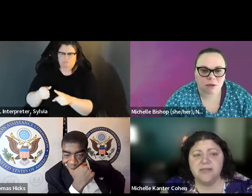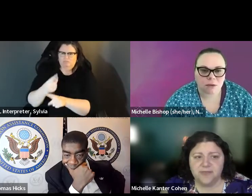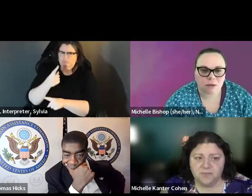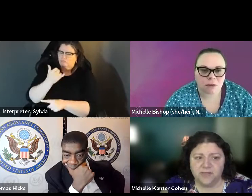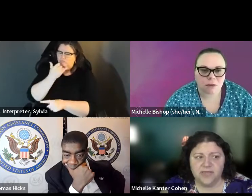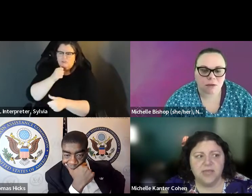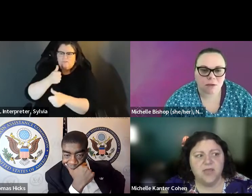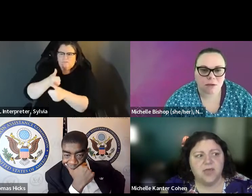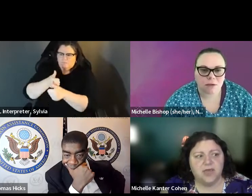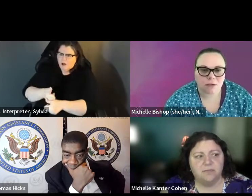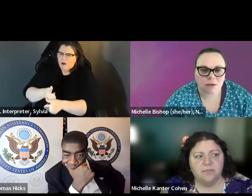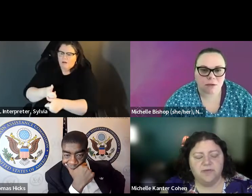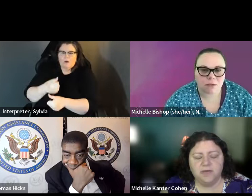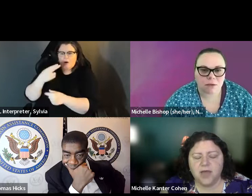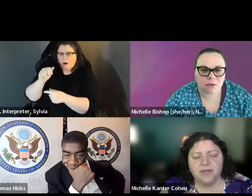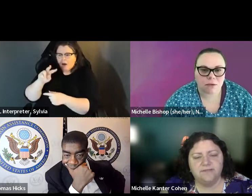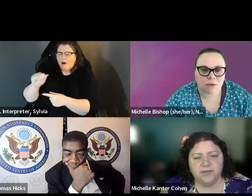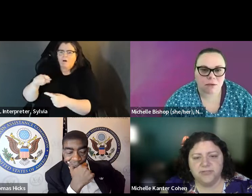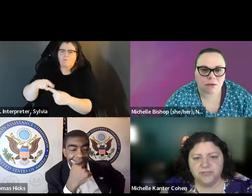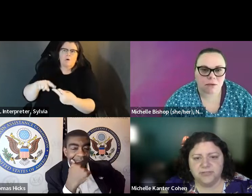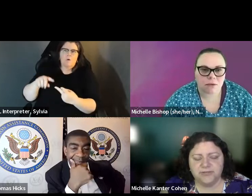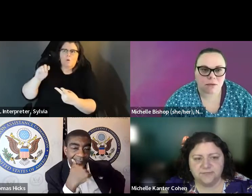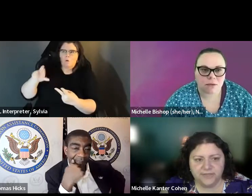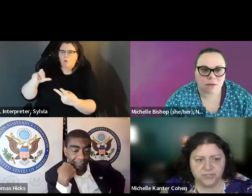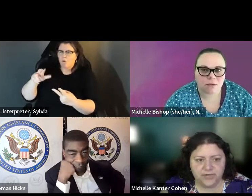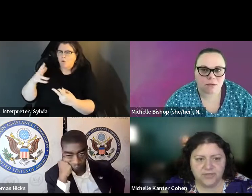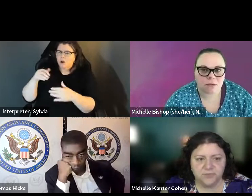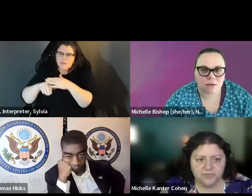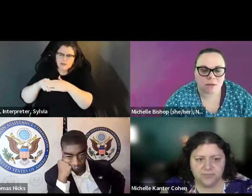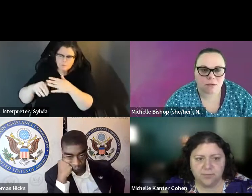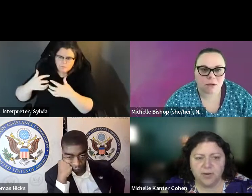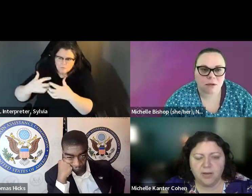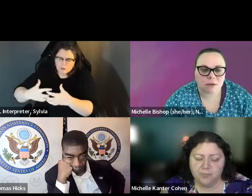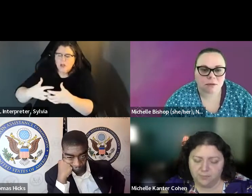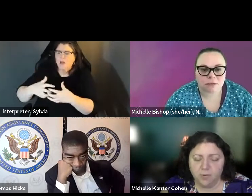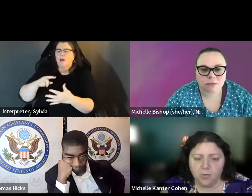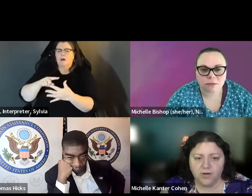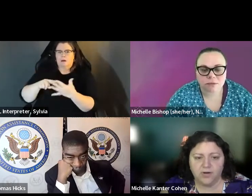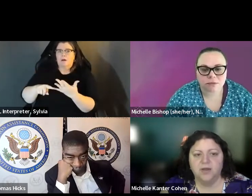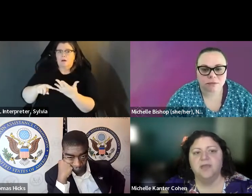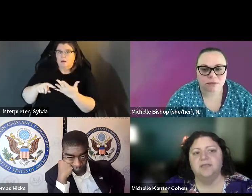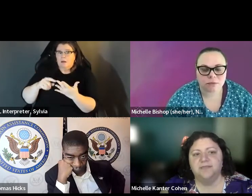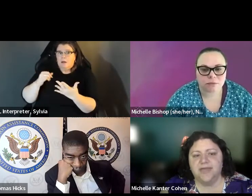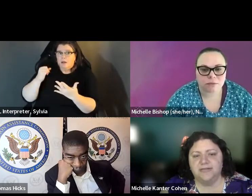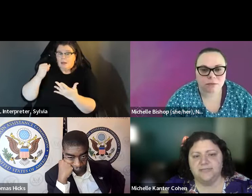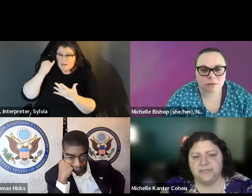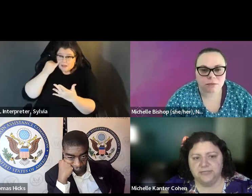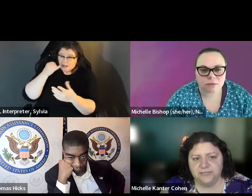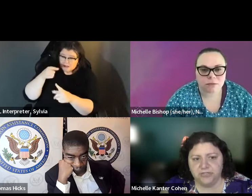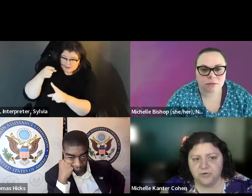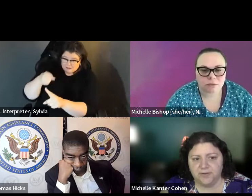information, whether a bad ID or their rights under HAVA to that bright ballot on the machine, or anything really, the hot line volunteers are definitely trained when there'